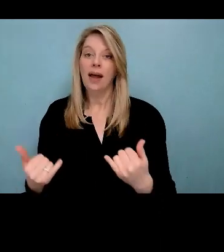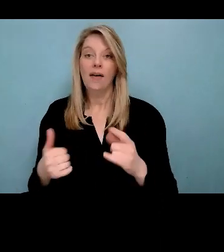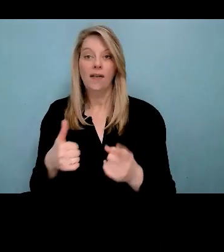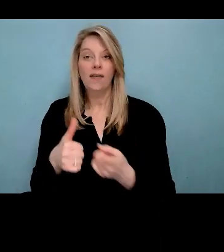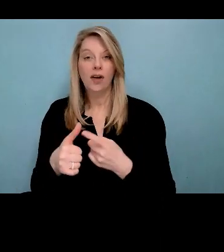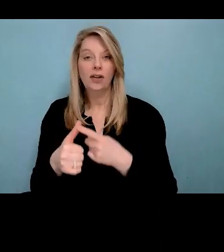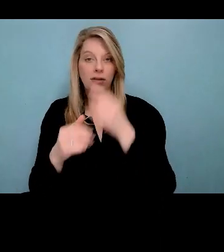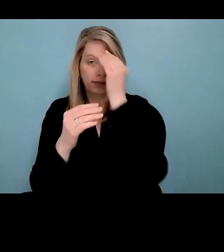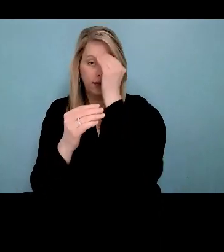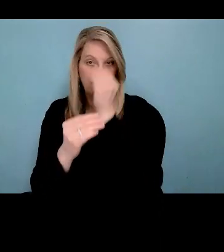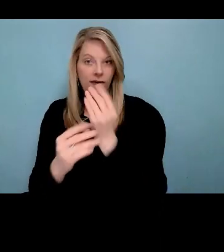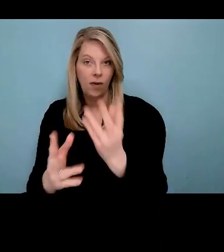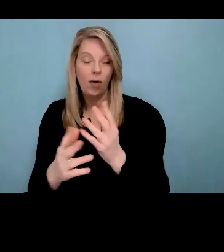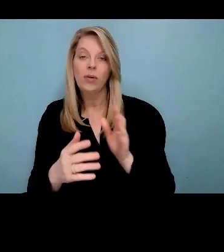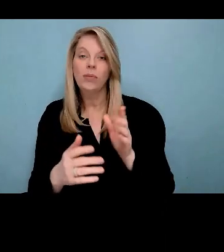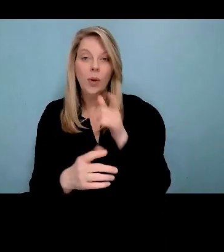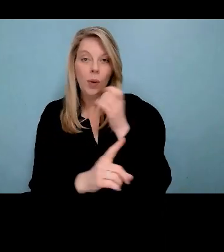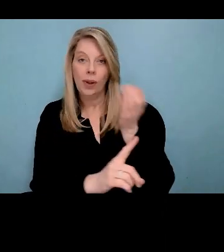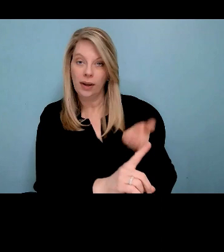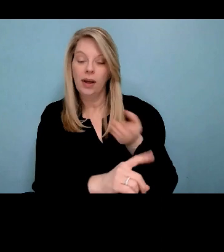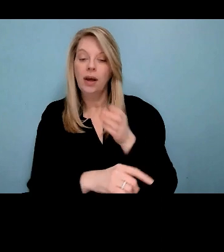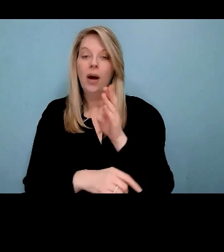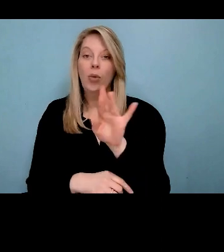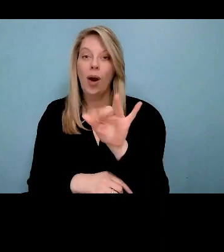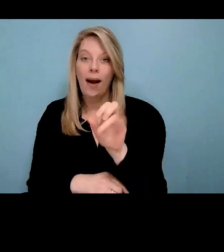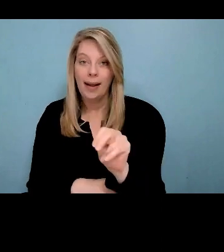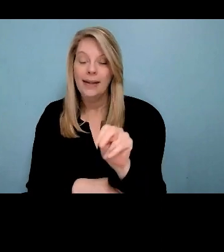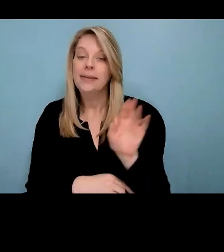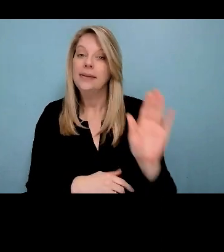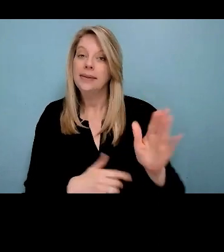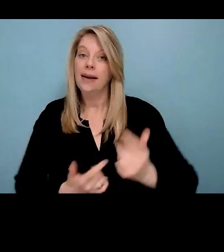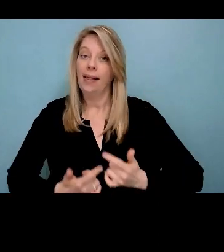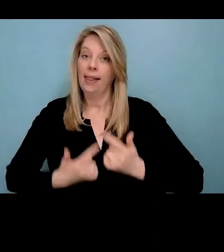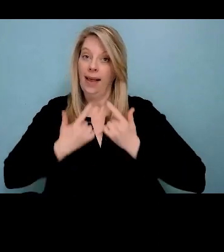in harm reduction since 2,000.00 She completed a Master's of Science and her